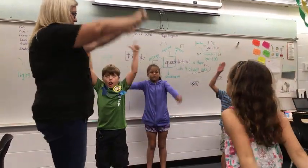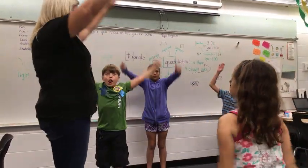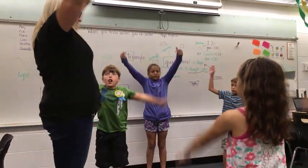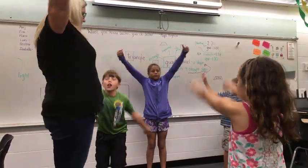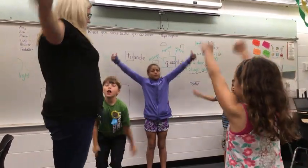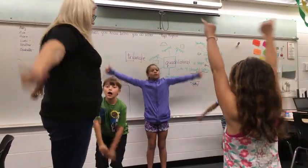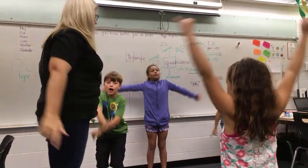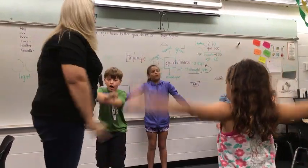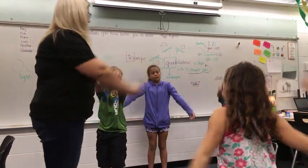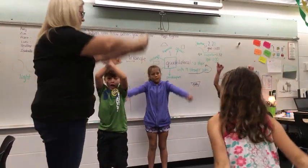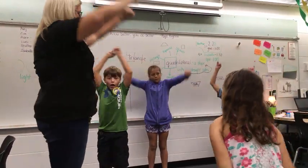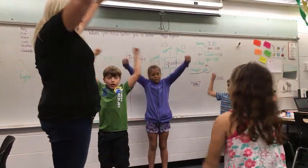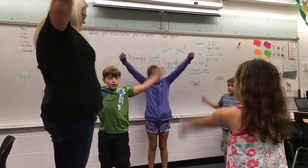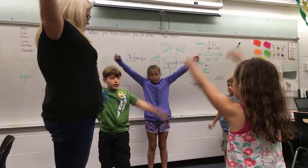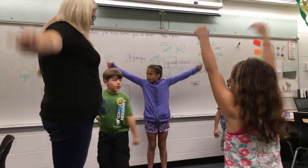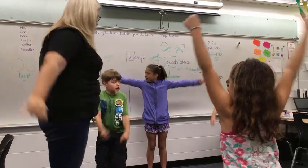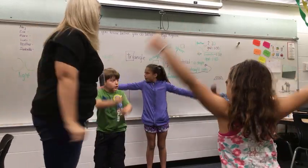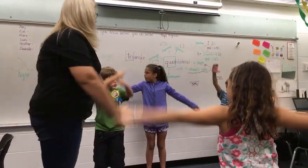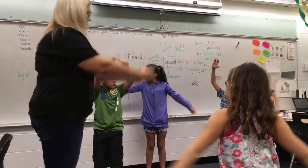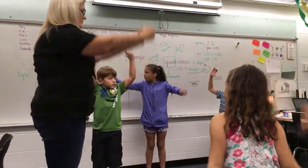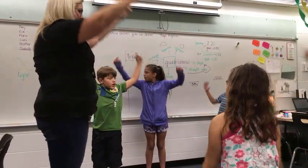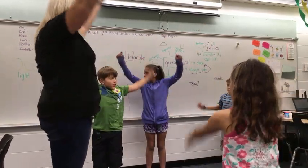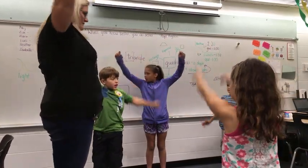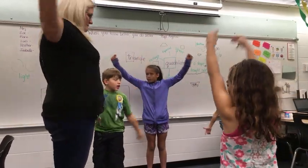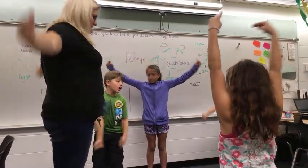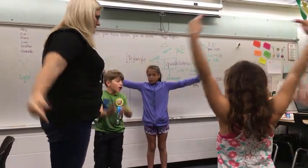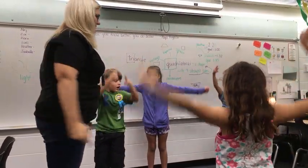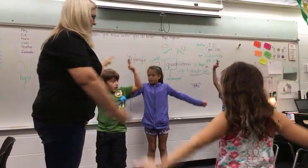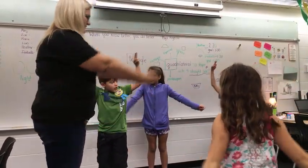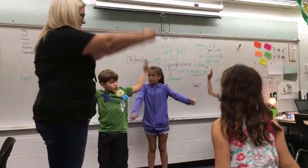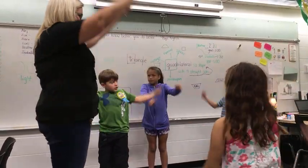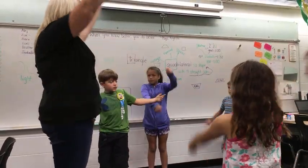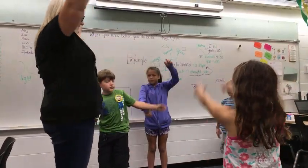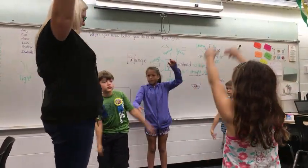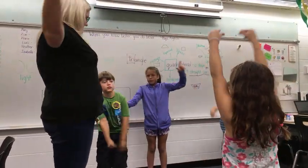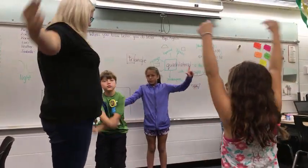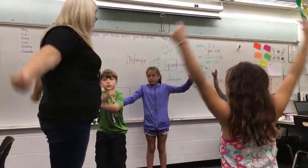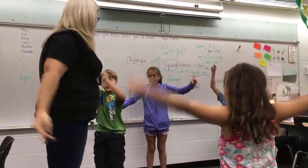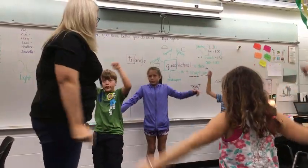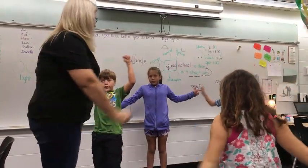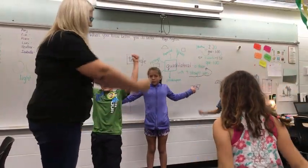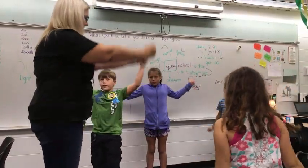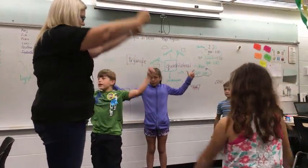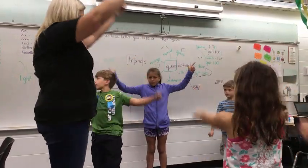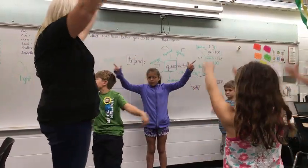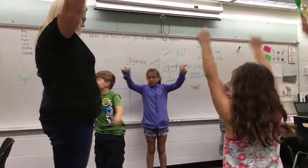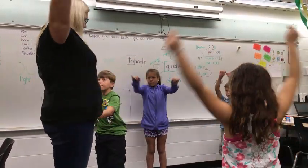[Teacher and Students] L-I-G-H-T